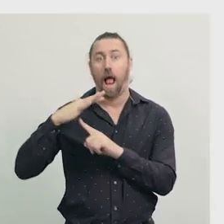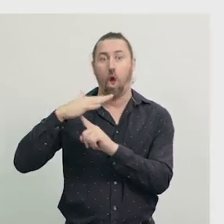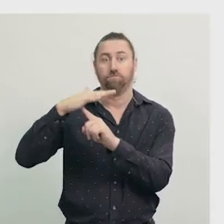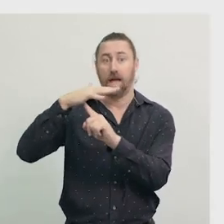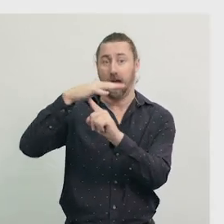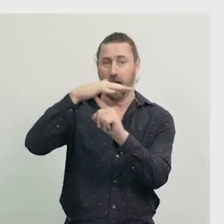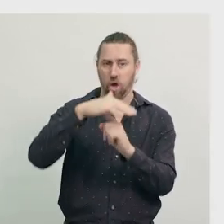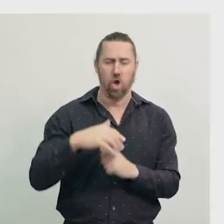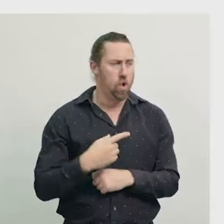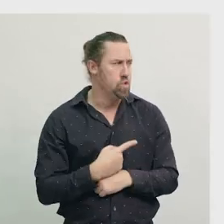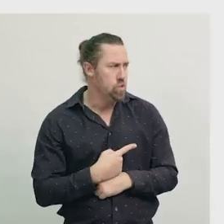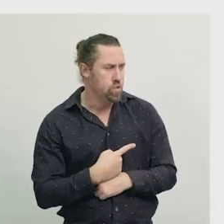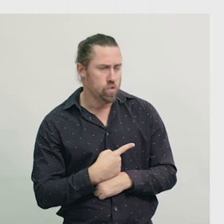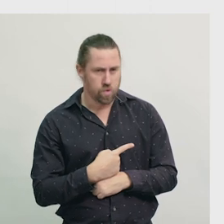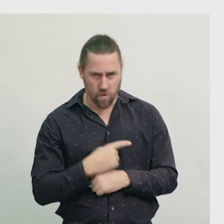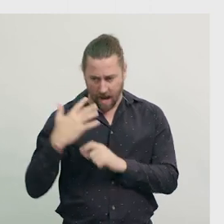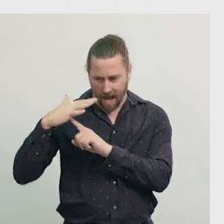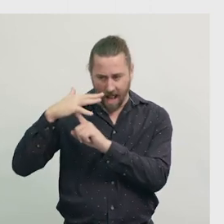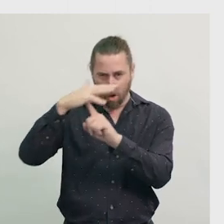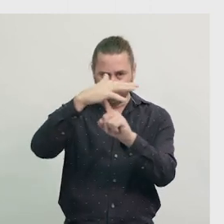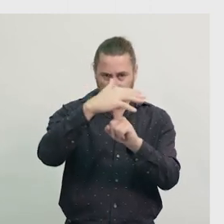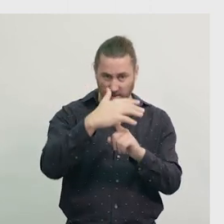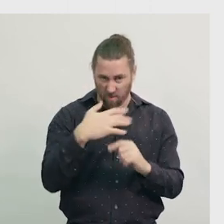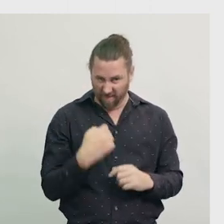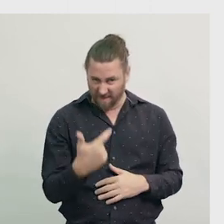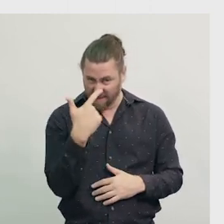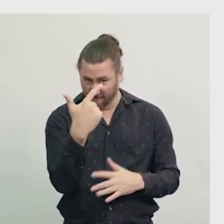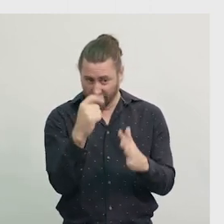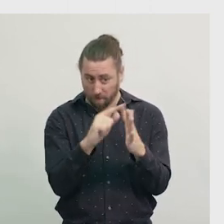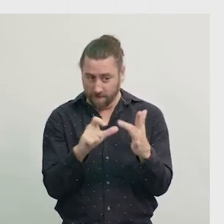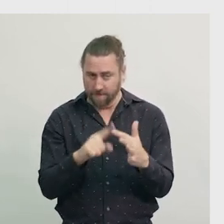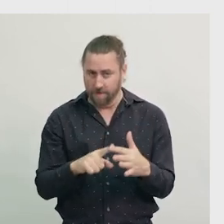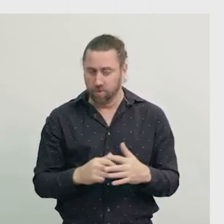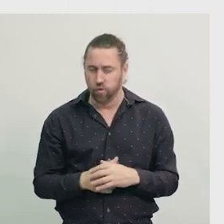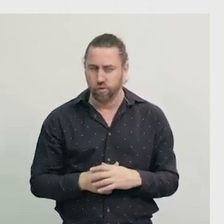Let's try making it with our 7 tangram pieces. Hm, let's see.